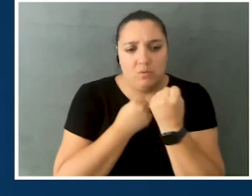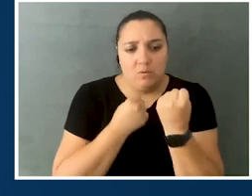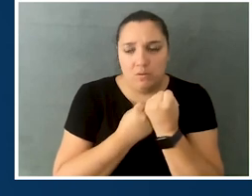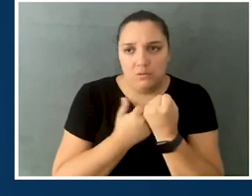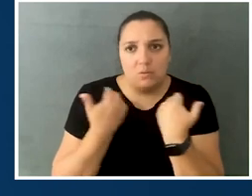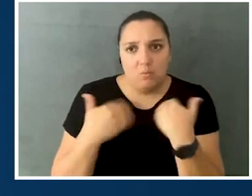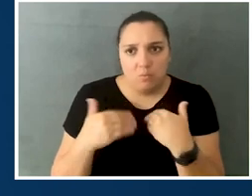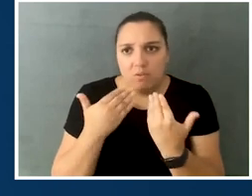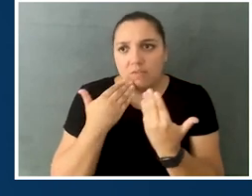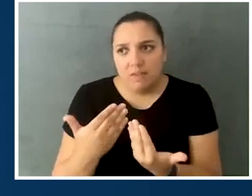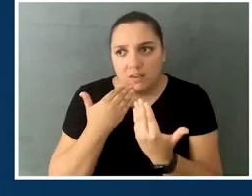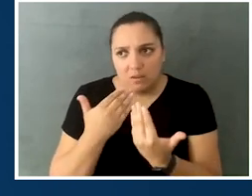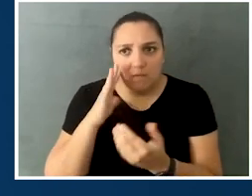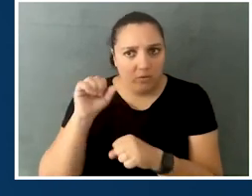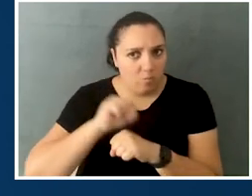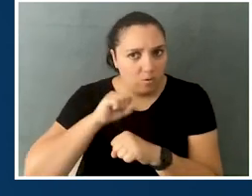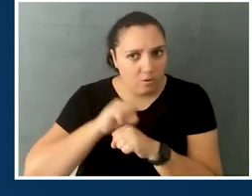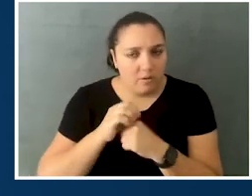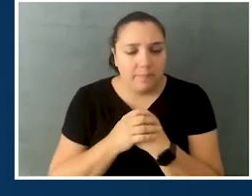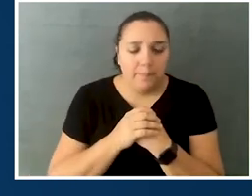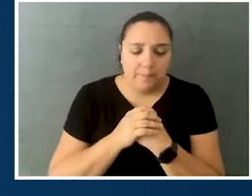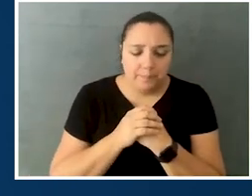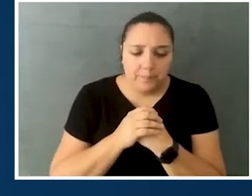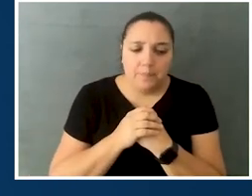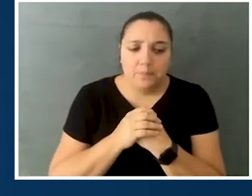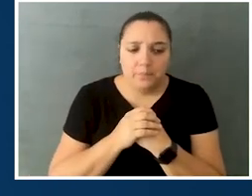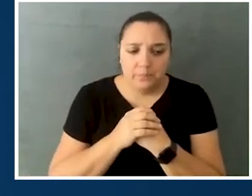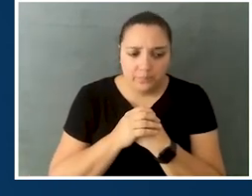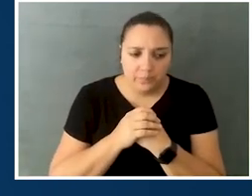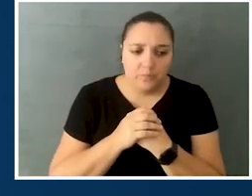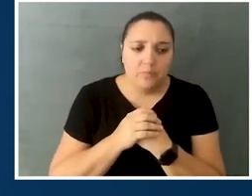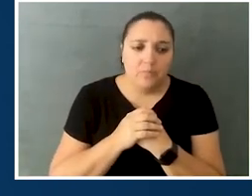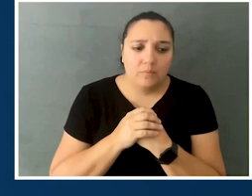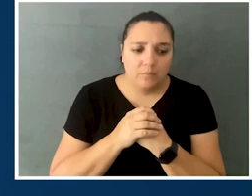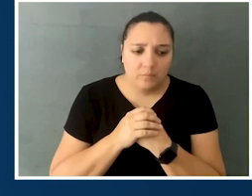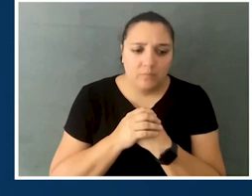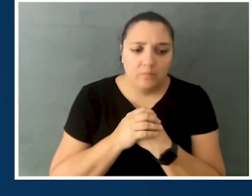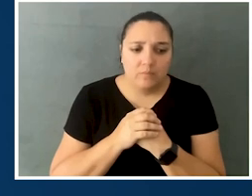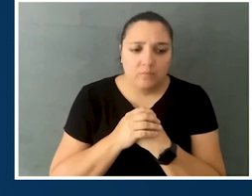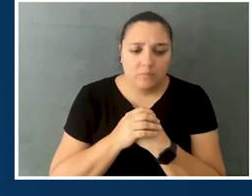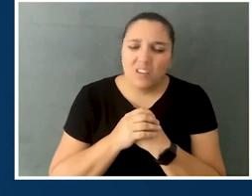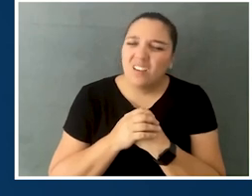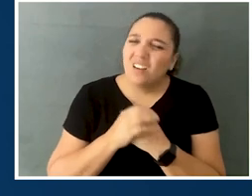and so I thank you so much for that work, and, really, in this same stream,